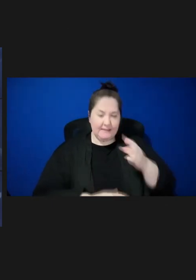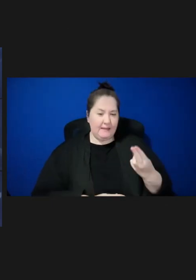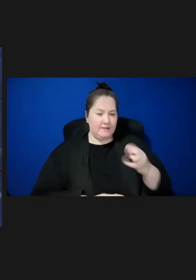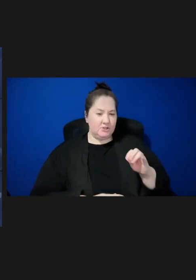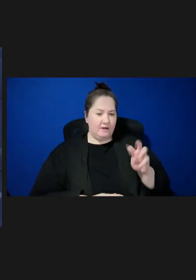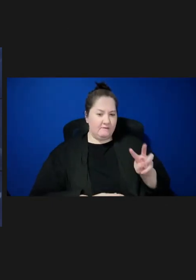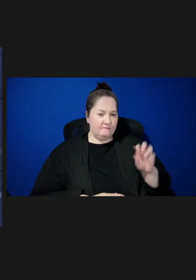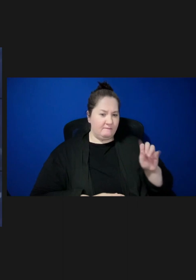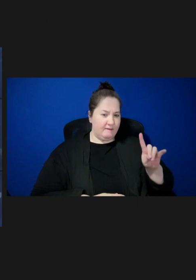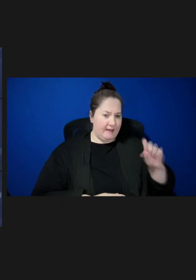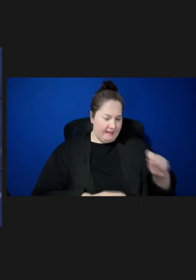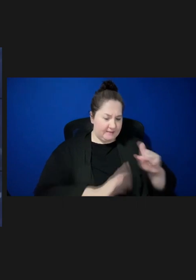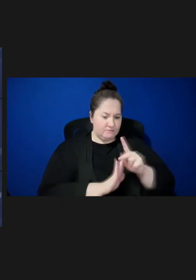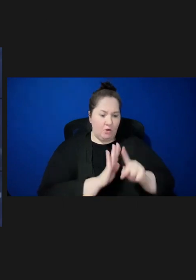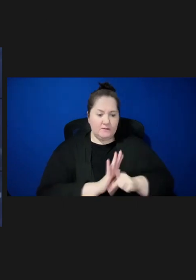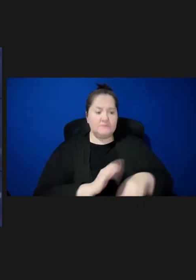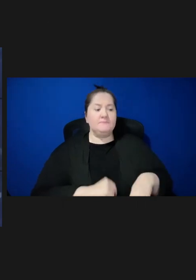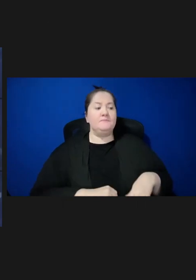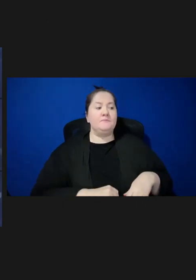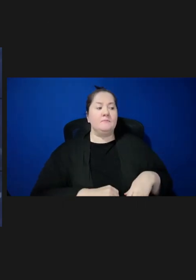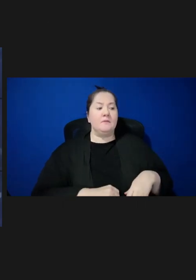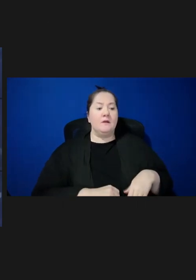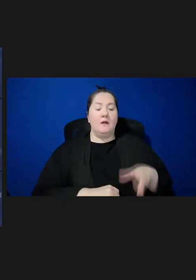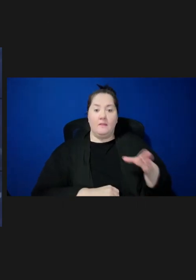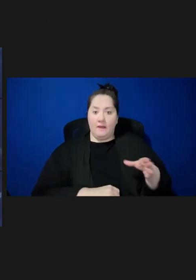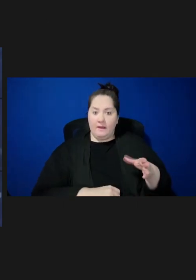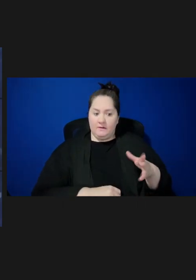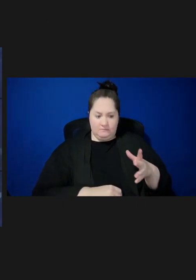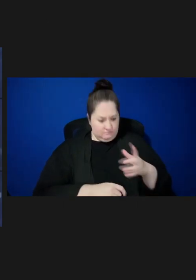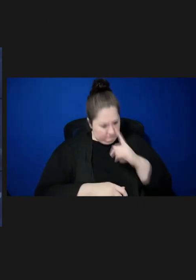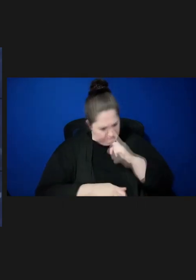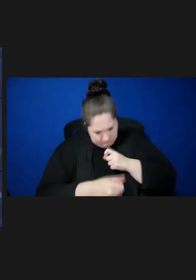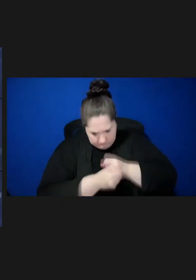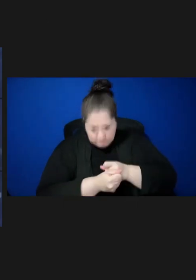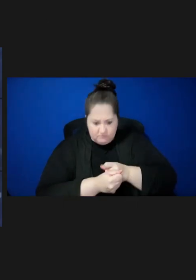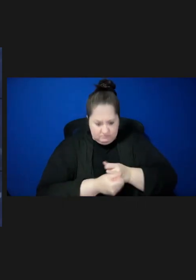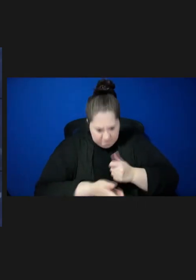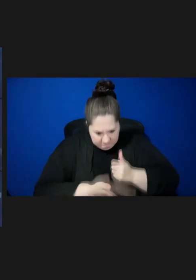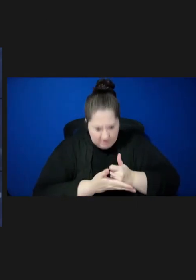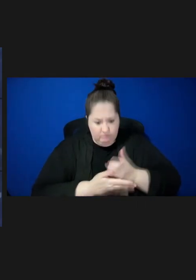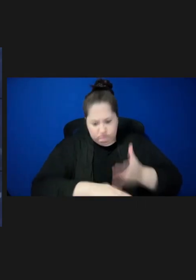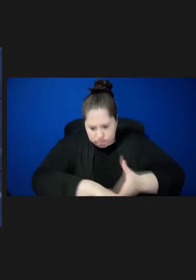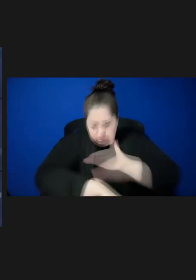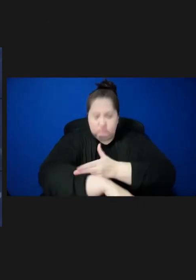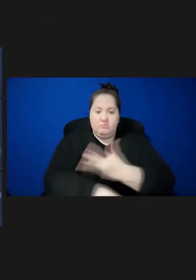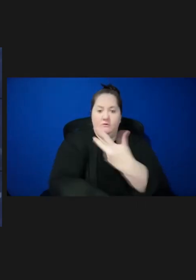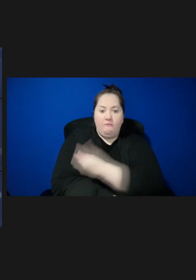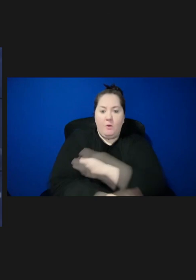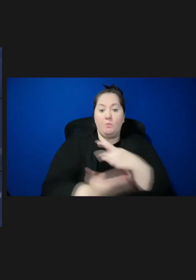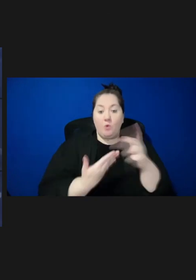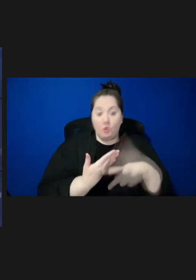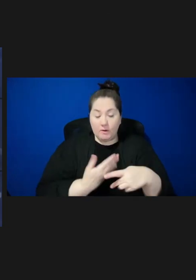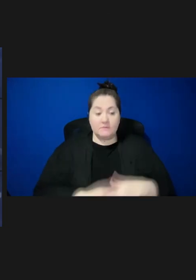dedication to improving the vaccination system in our country. I want to thank Ann and the NVAC team